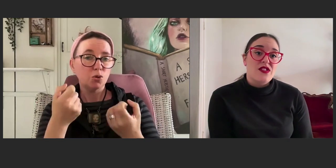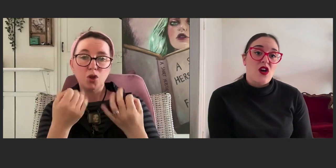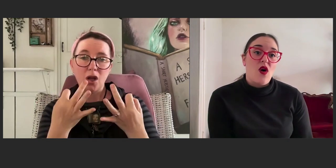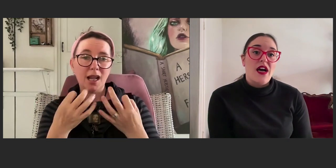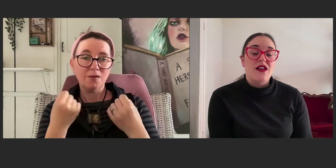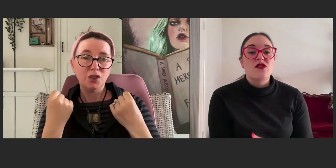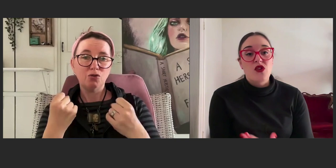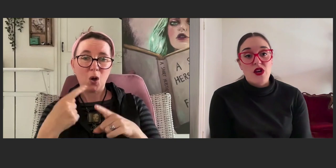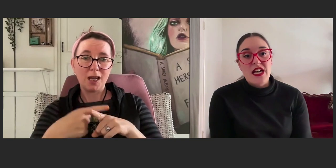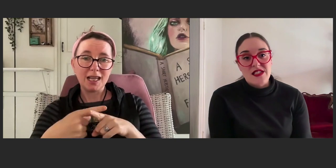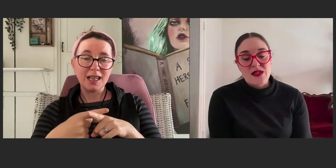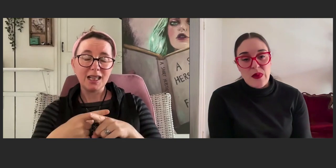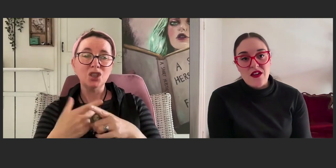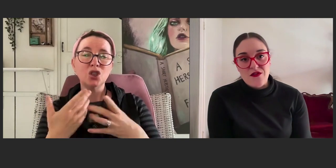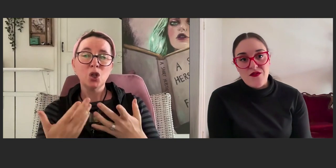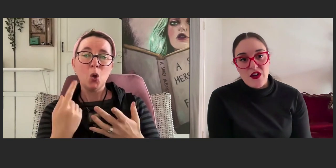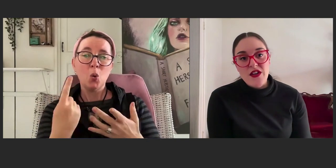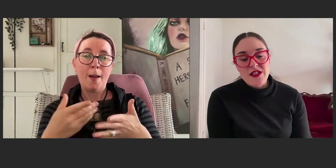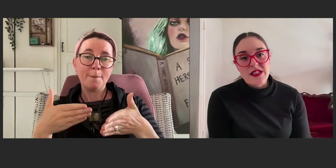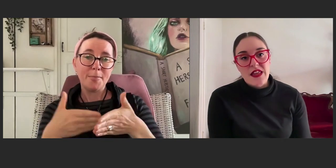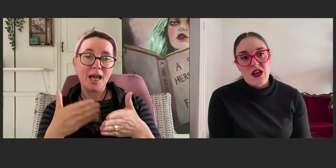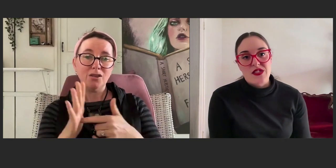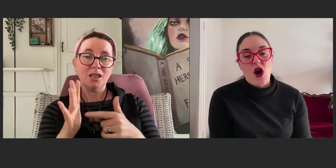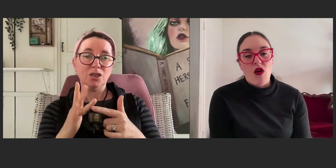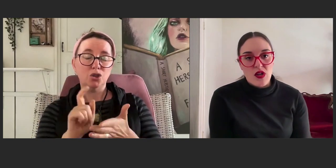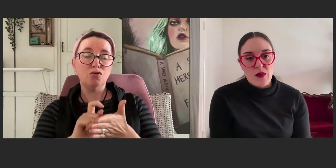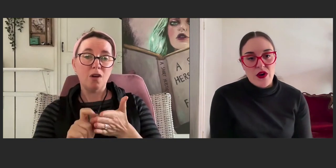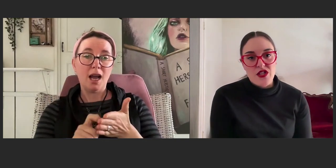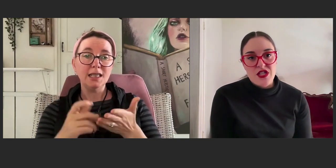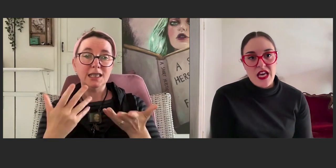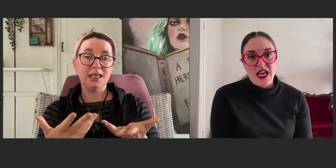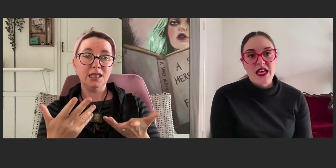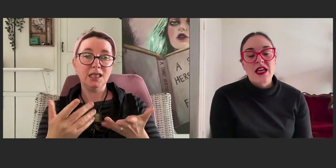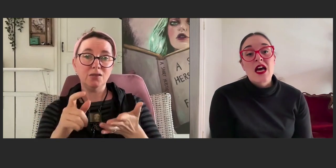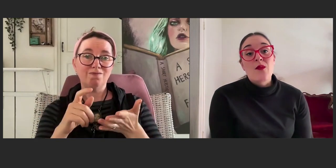So, I learned how to speak first. There was an oral approach there,